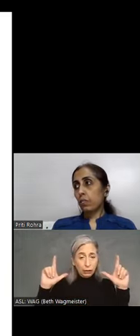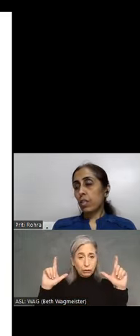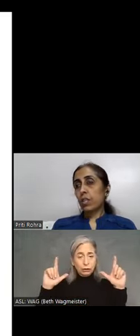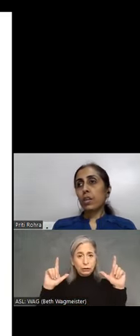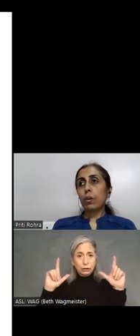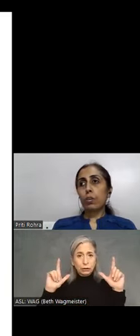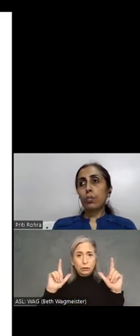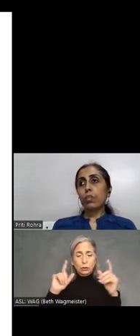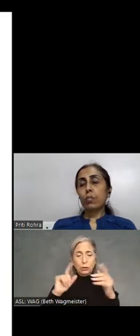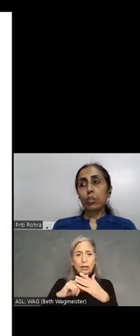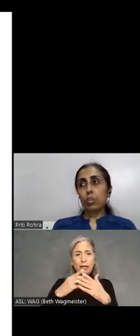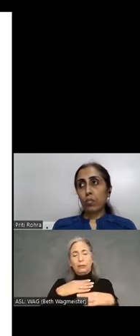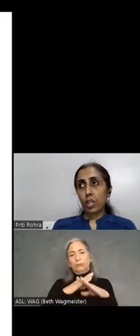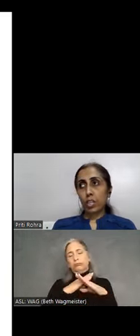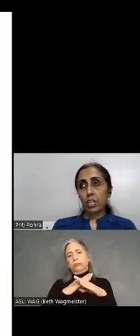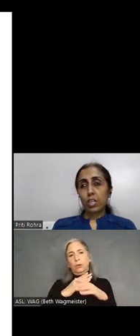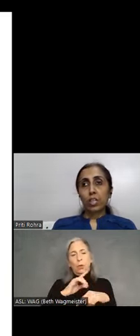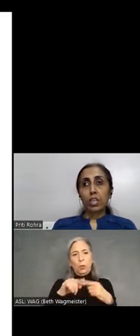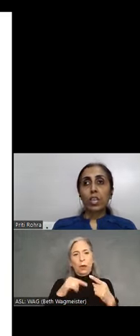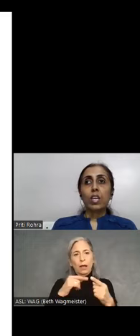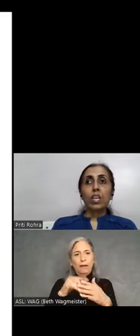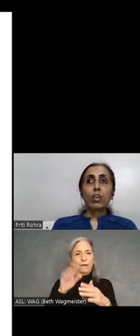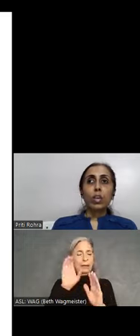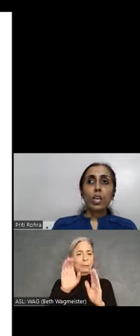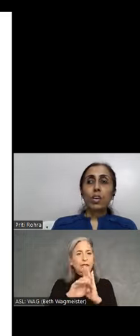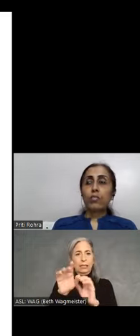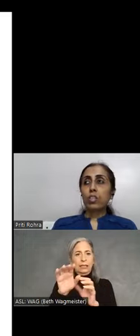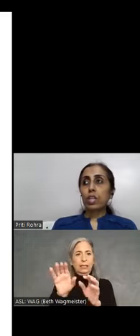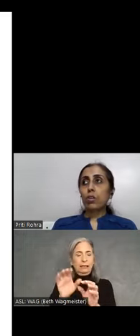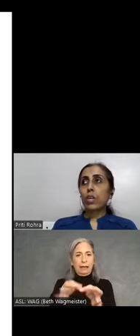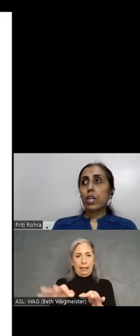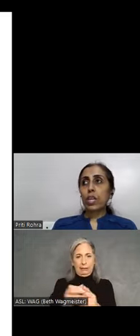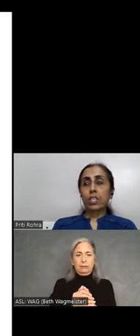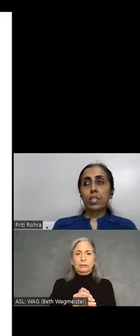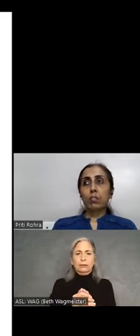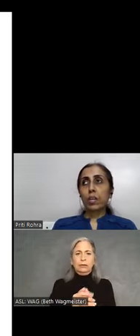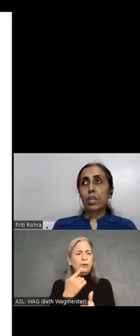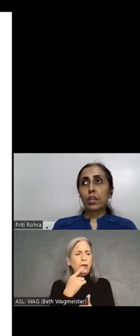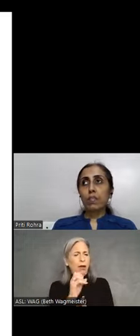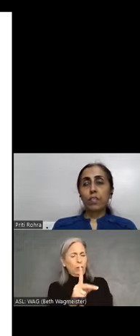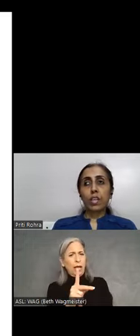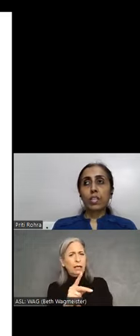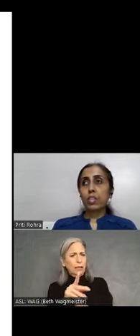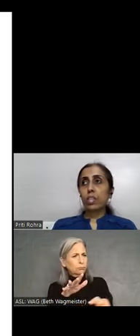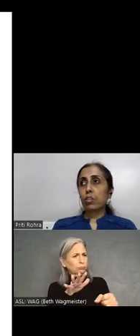when they come across images of text. You and I would say text is big enough I can read through